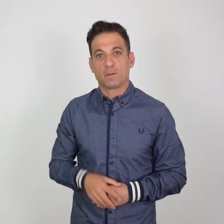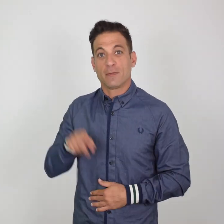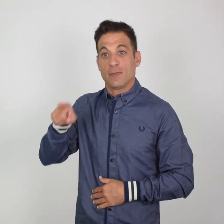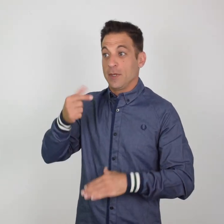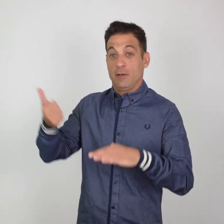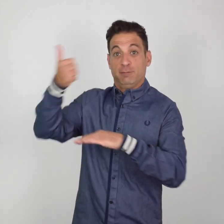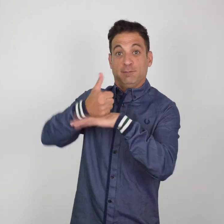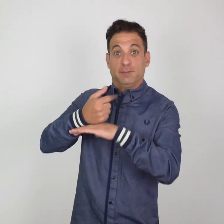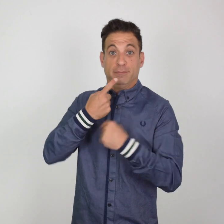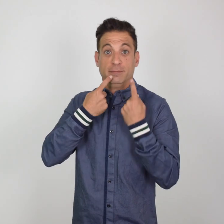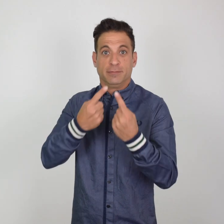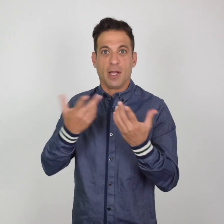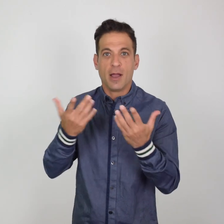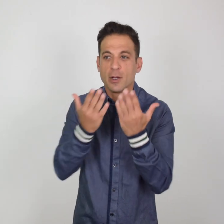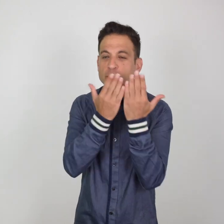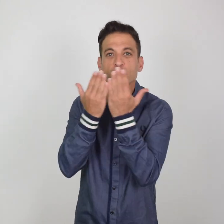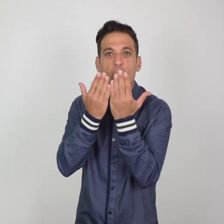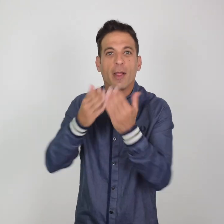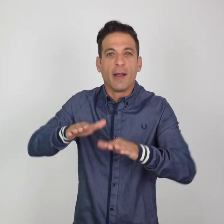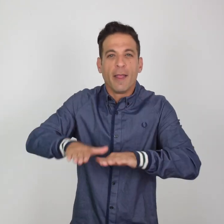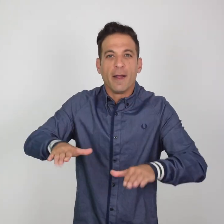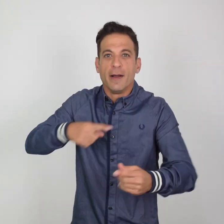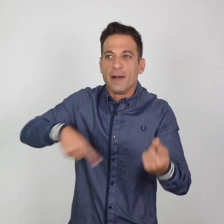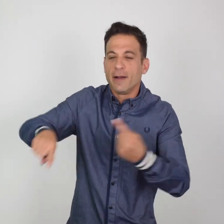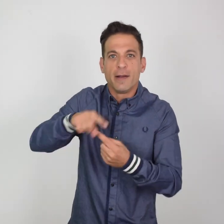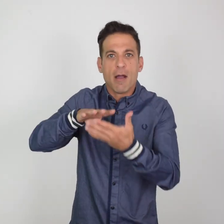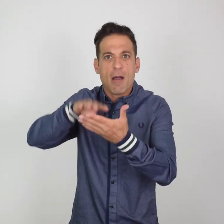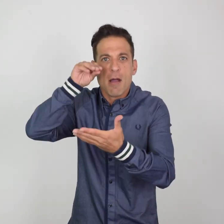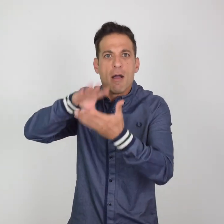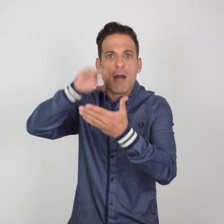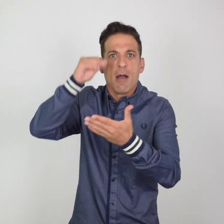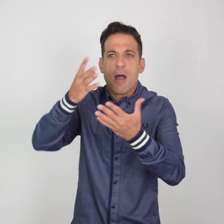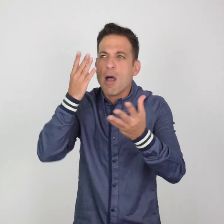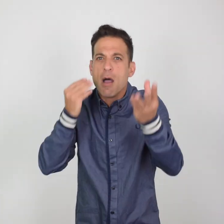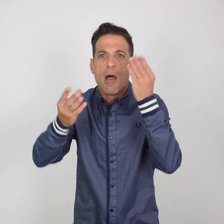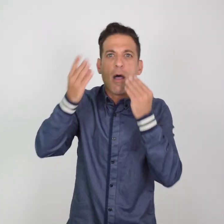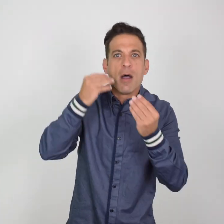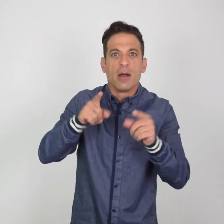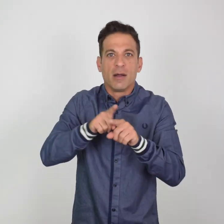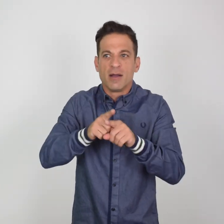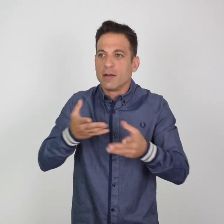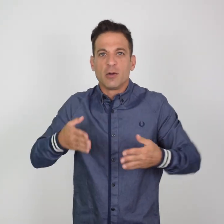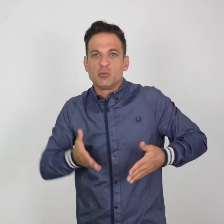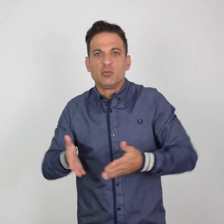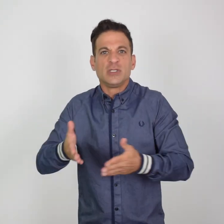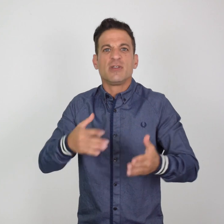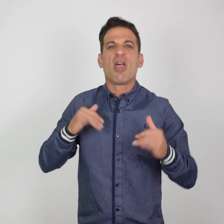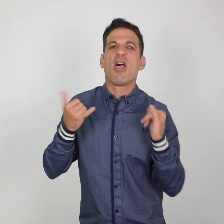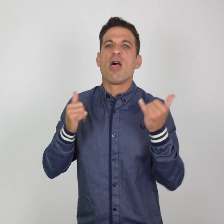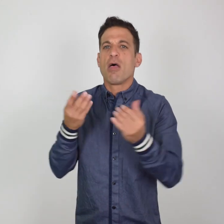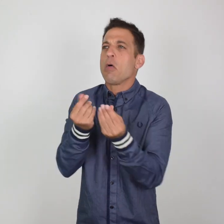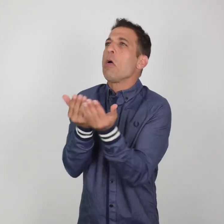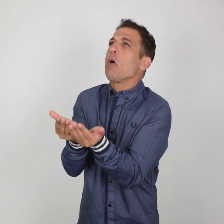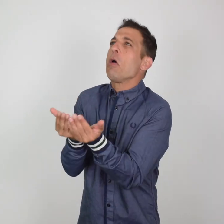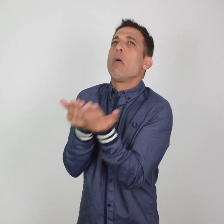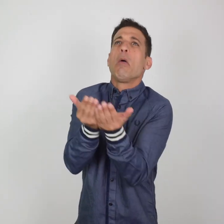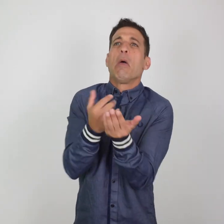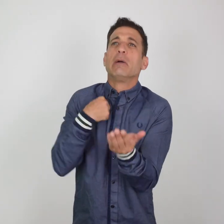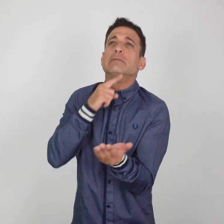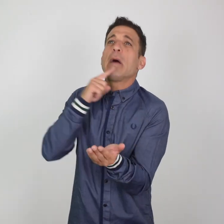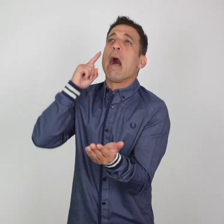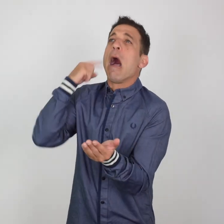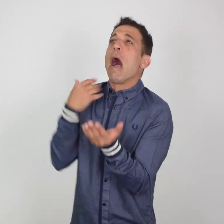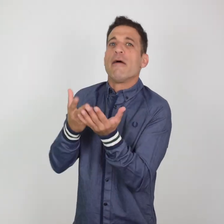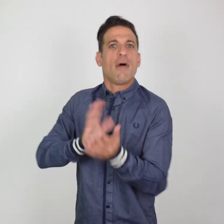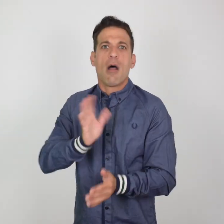of their disability. The Chief Imam’s spokesperson explained